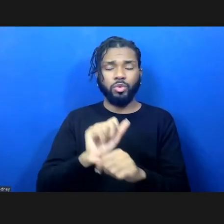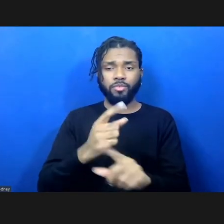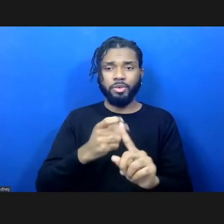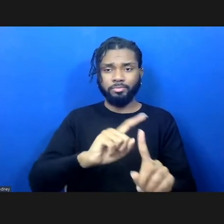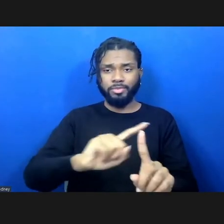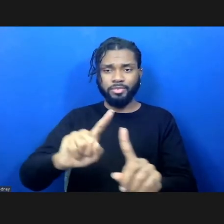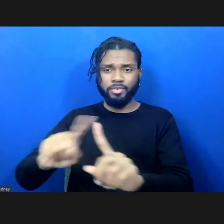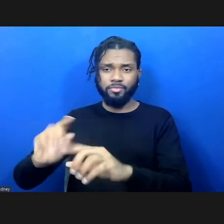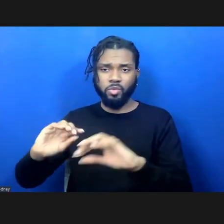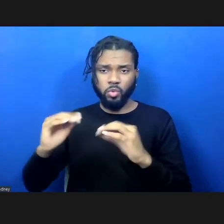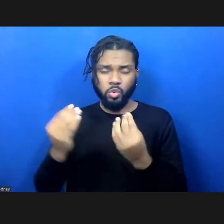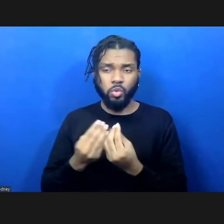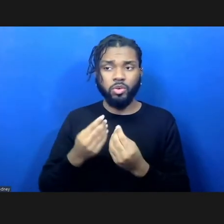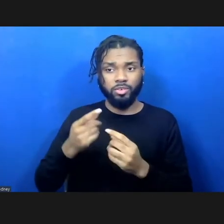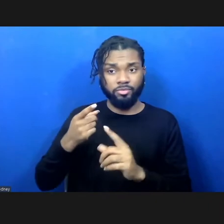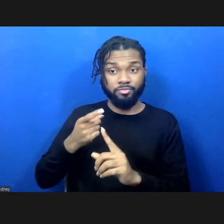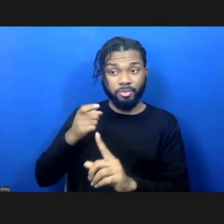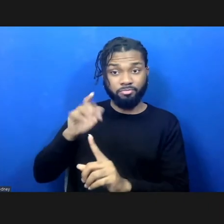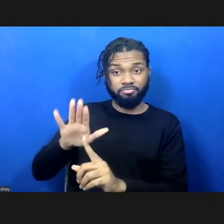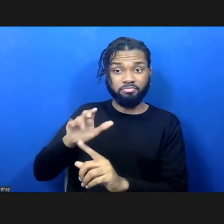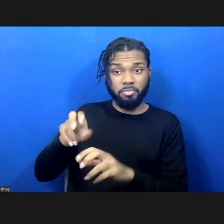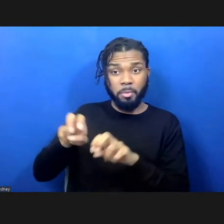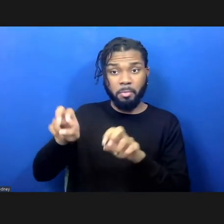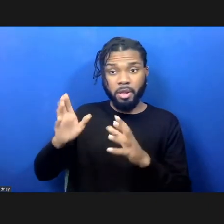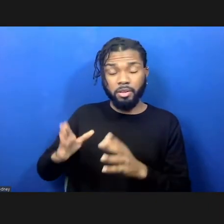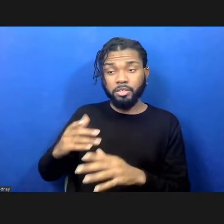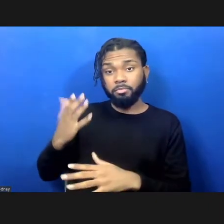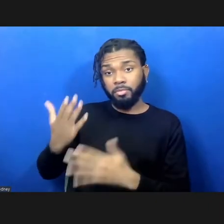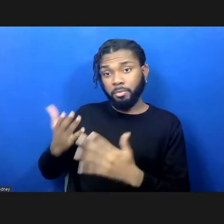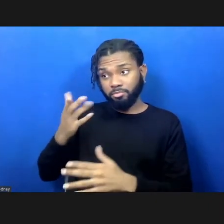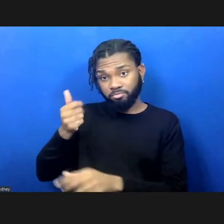that the panelists are either currently working for or have worked for in the